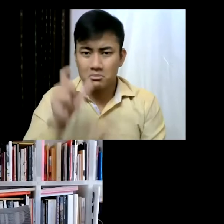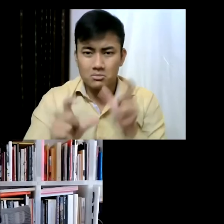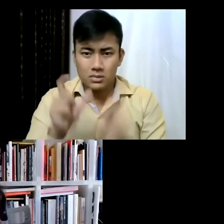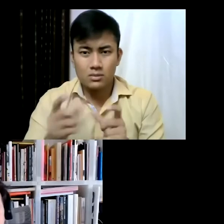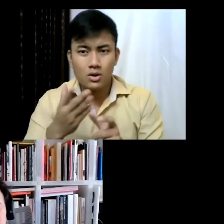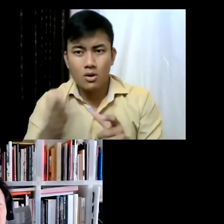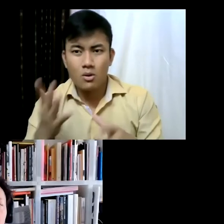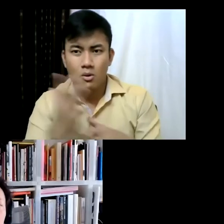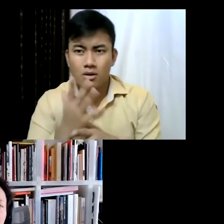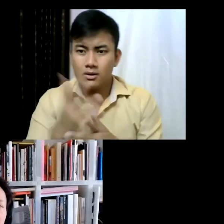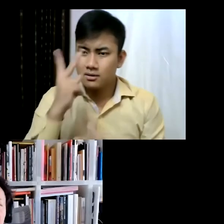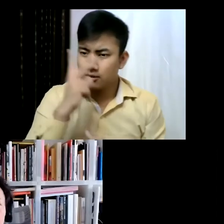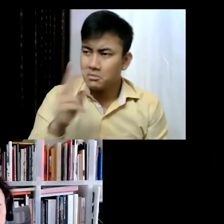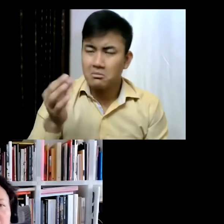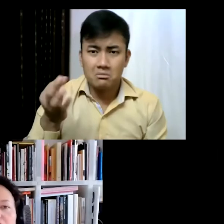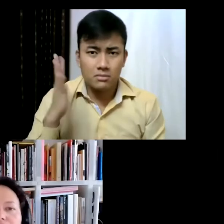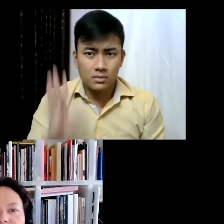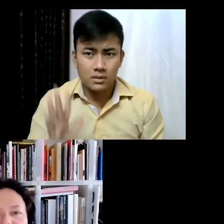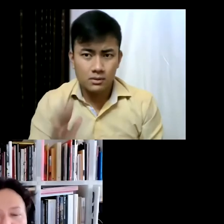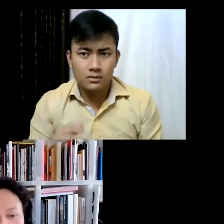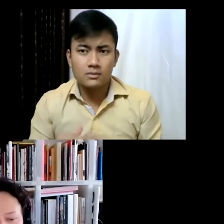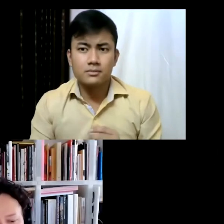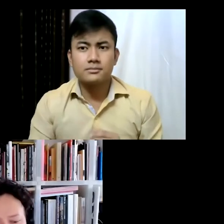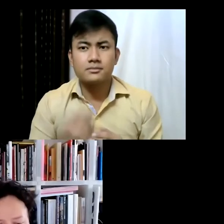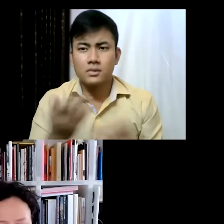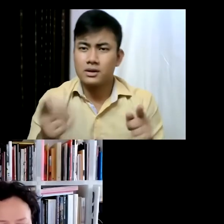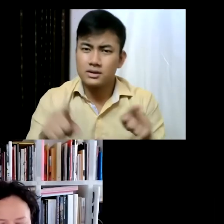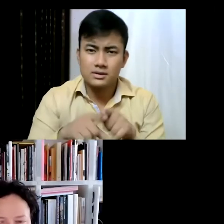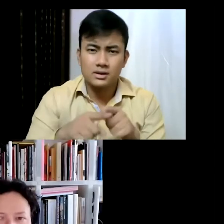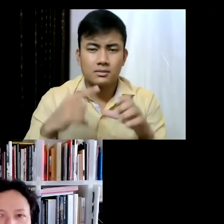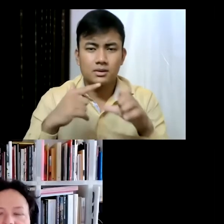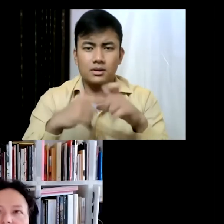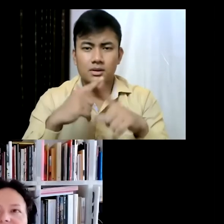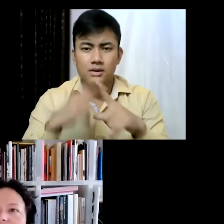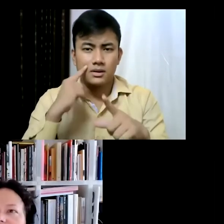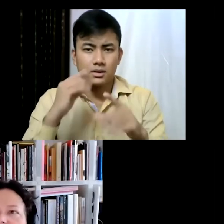programs per year so the same kind of exhibition happens for a couple of months. But it's a way